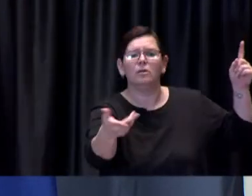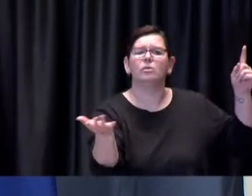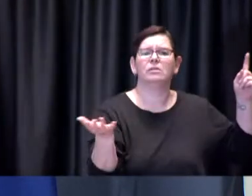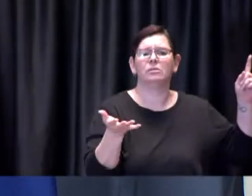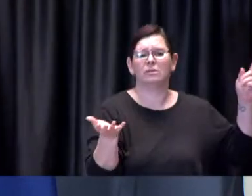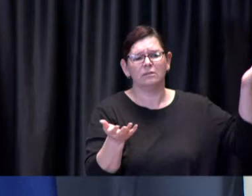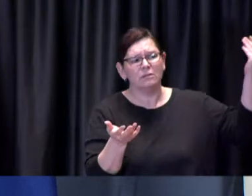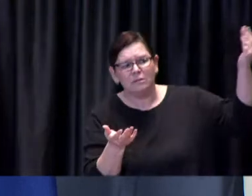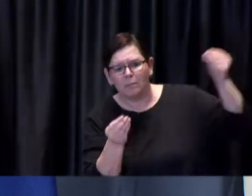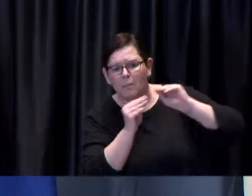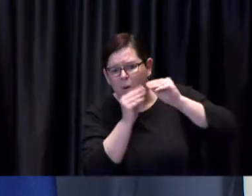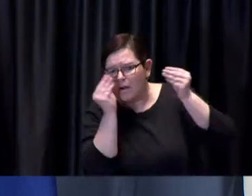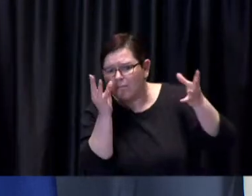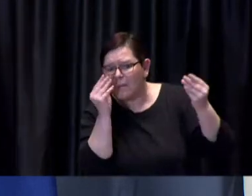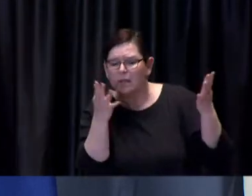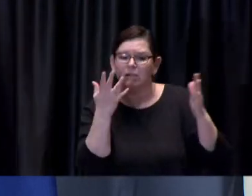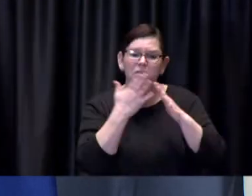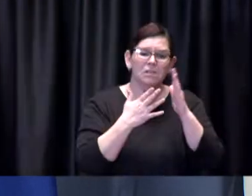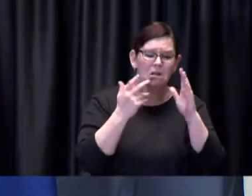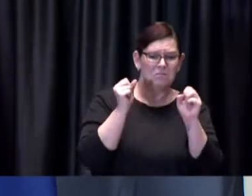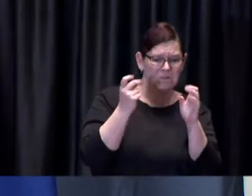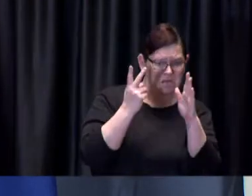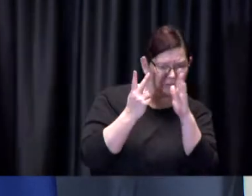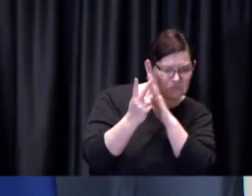short period of time and that's how we've made available all the different appointments we've